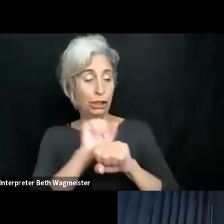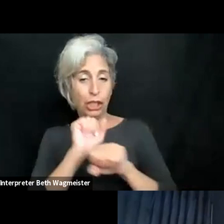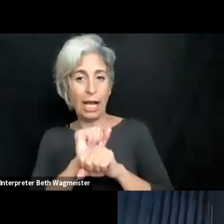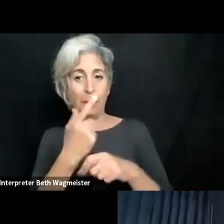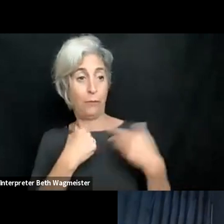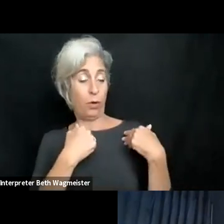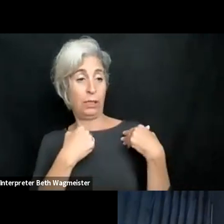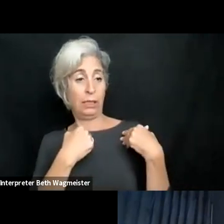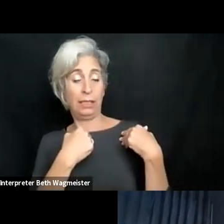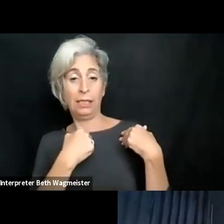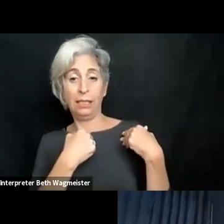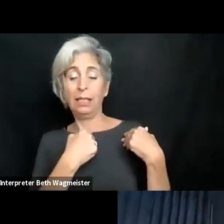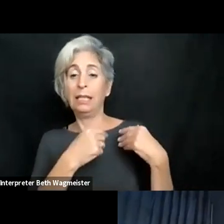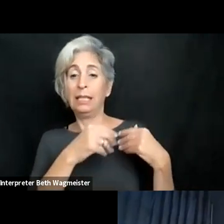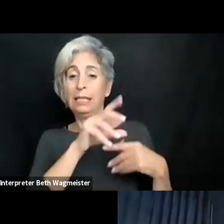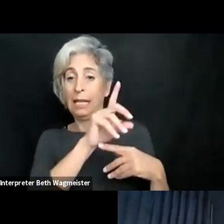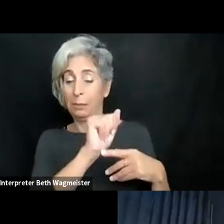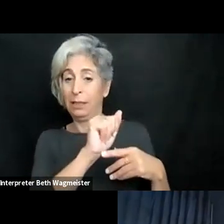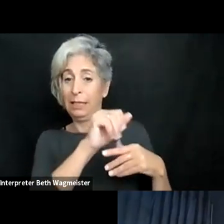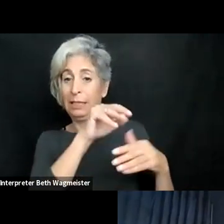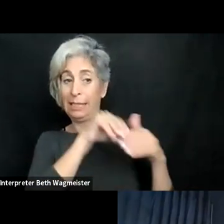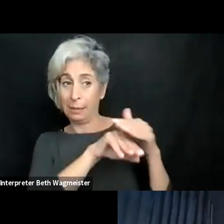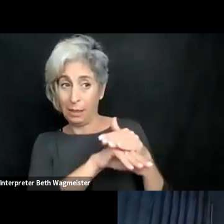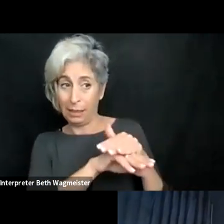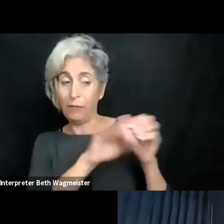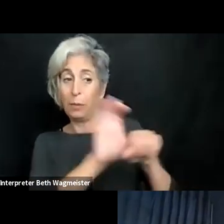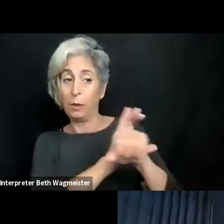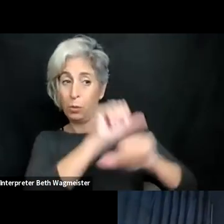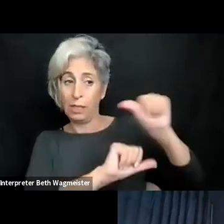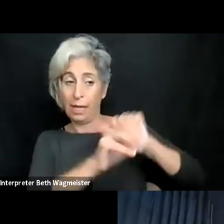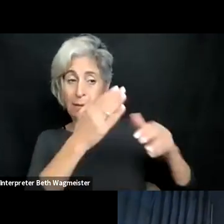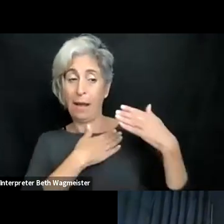responsibility in teaching. So for me, it's my job to do